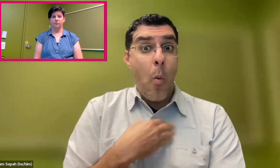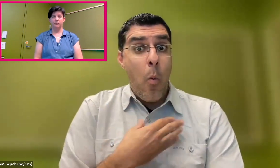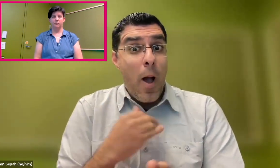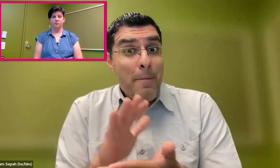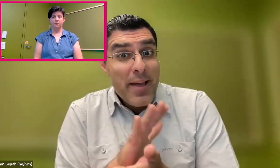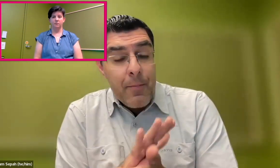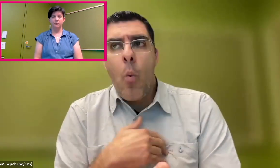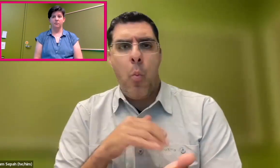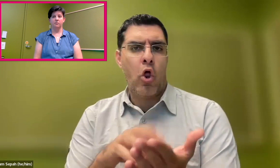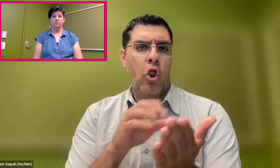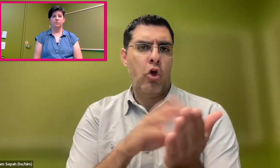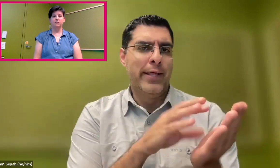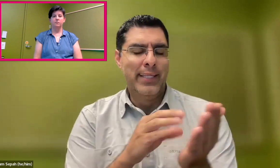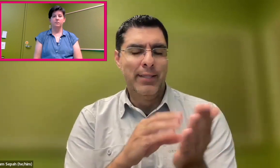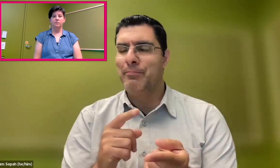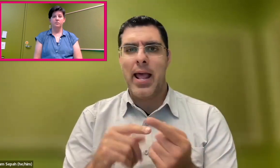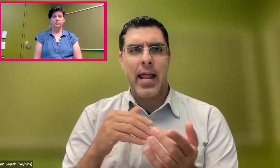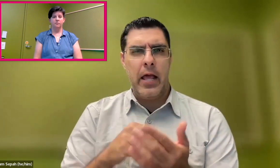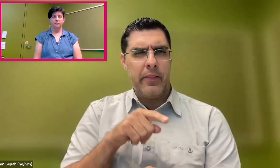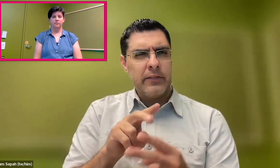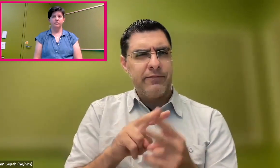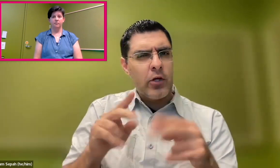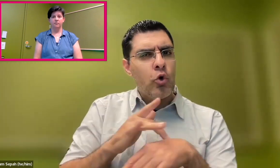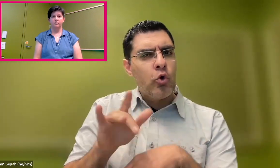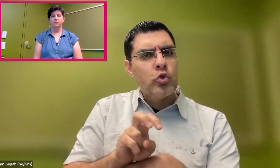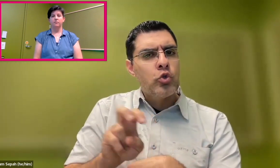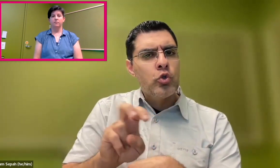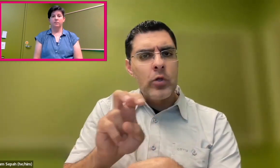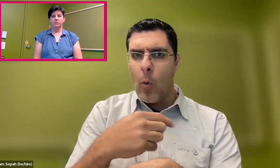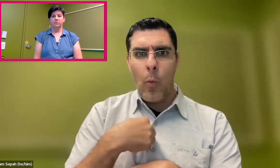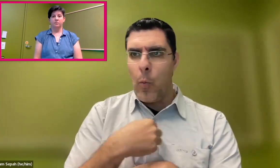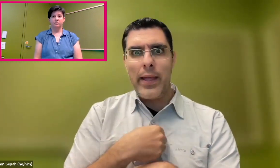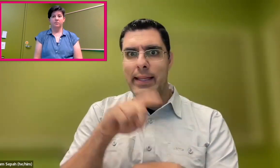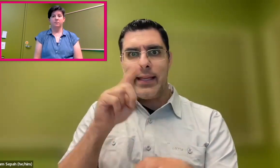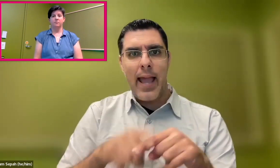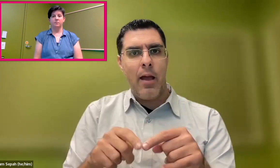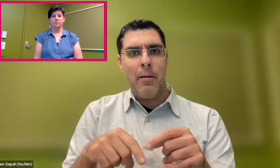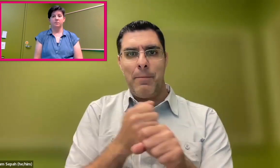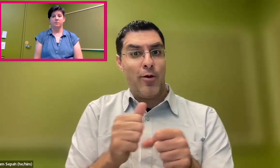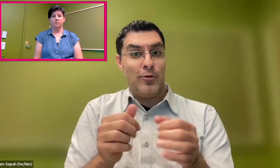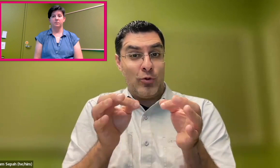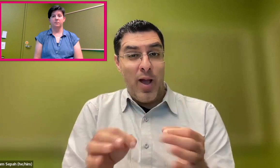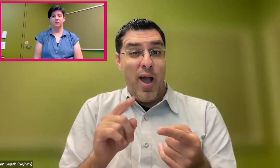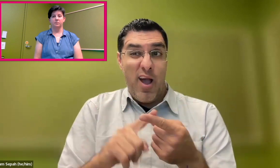we need to share these conferences and white papers and learn from each other. So again, we're still in the early stages.